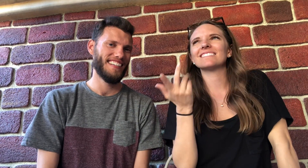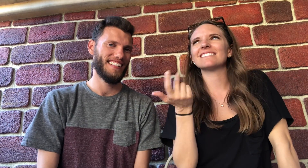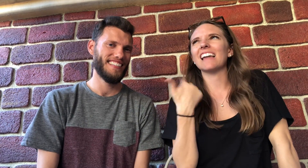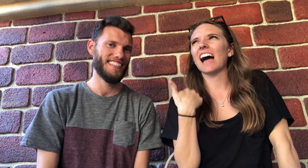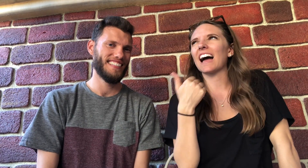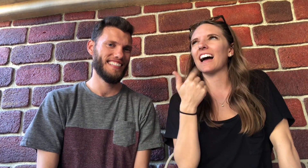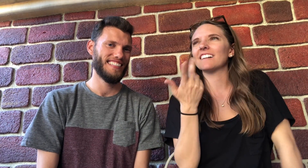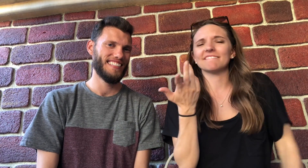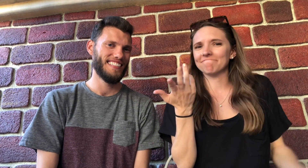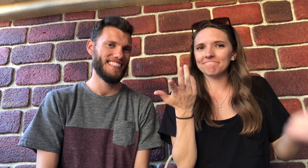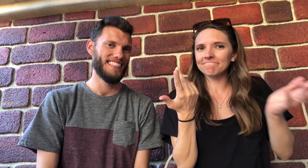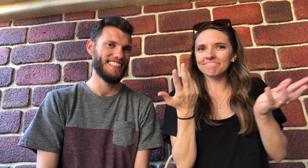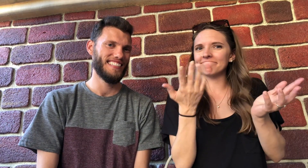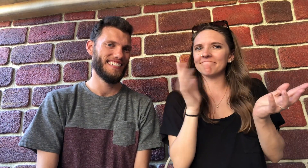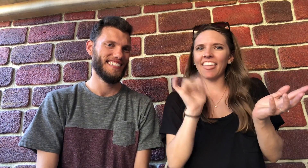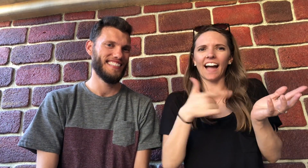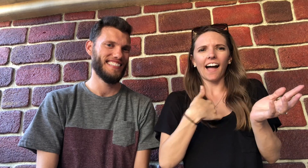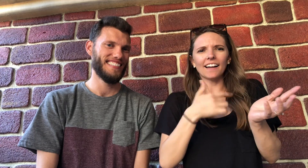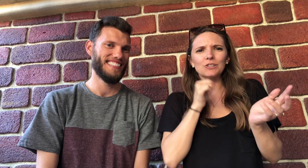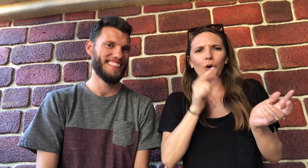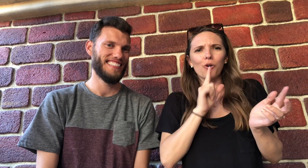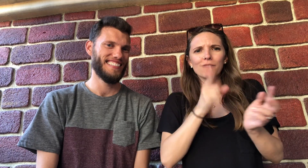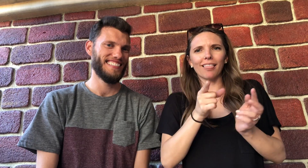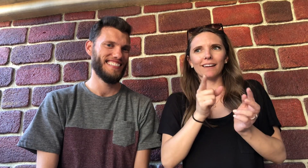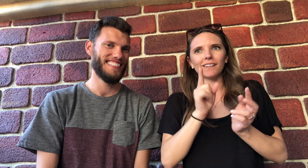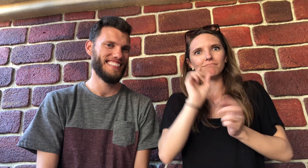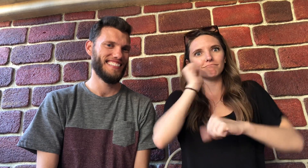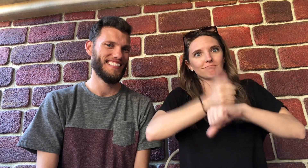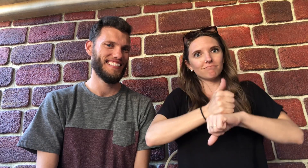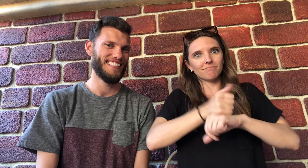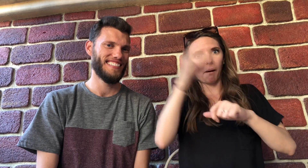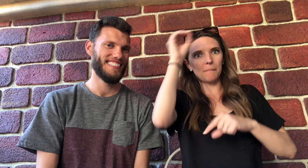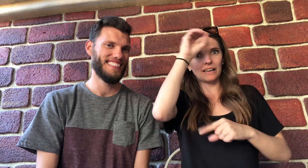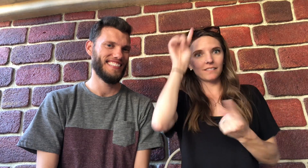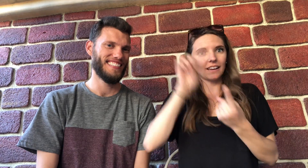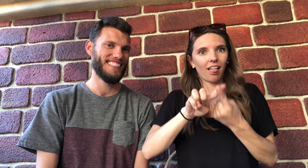But again, I don't really have opinions